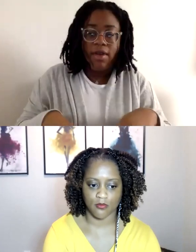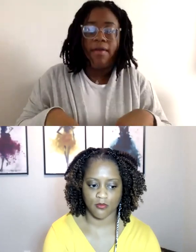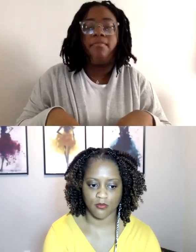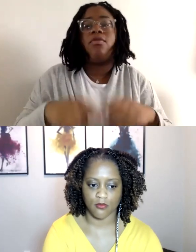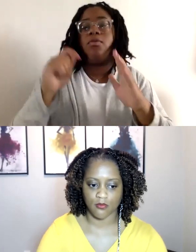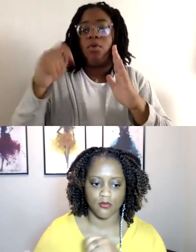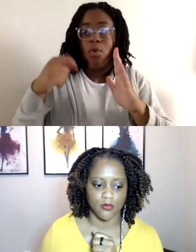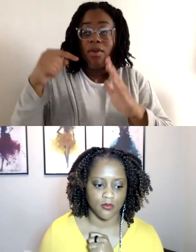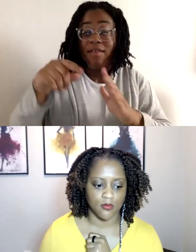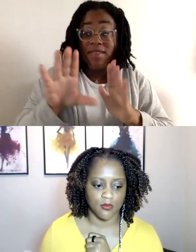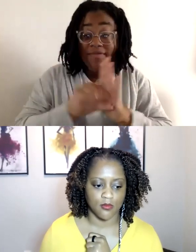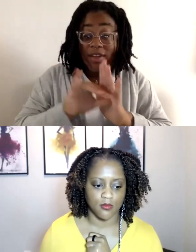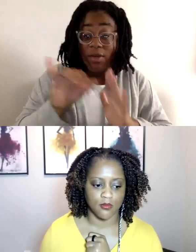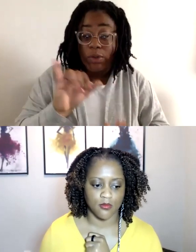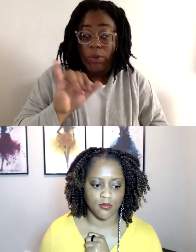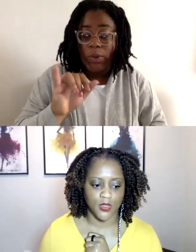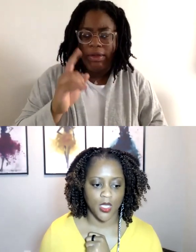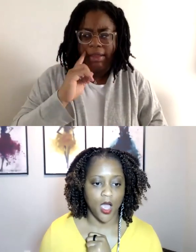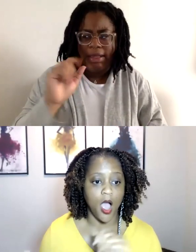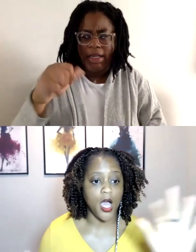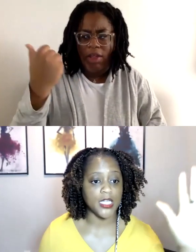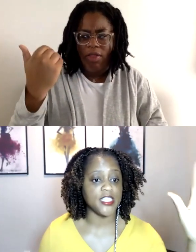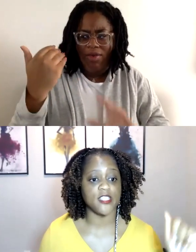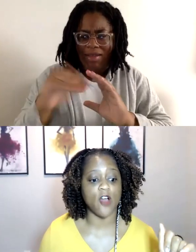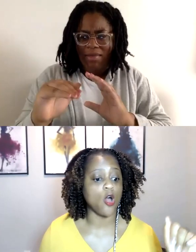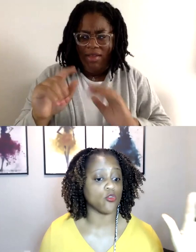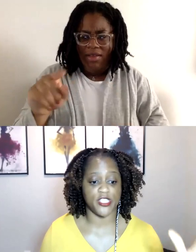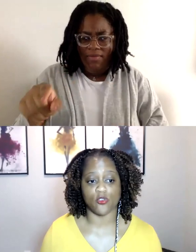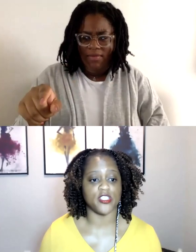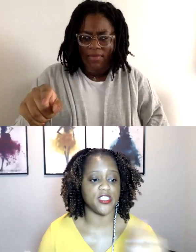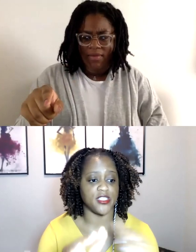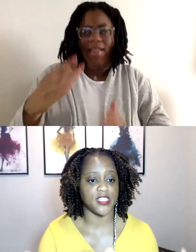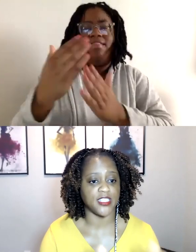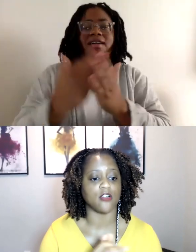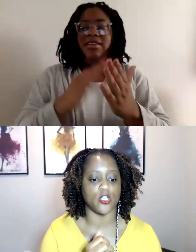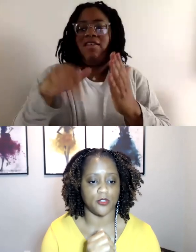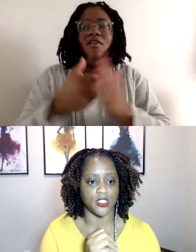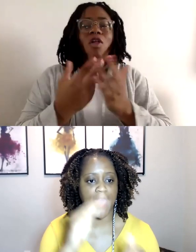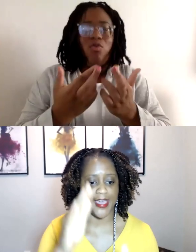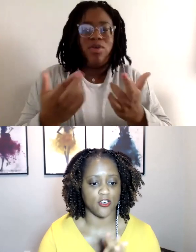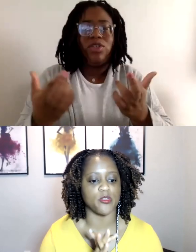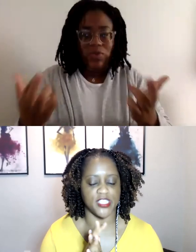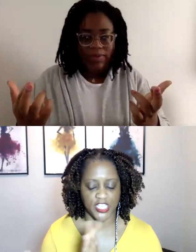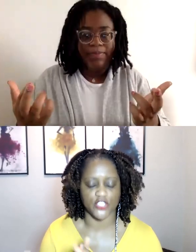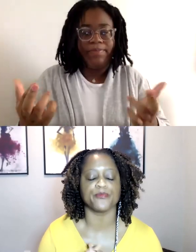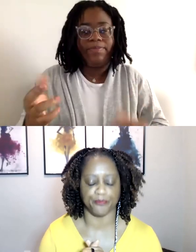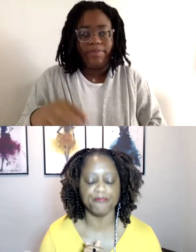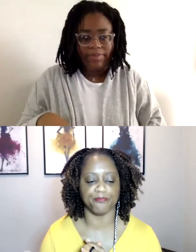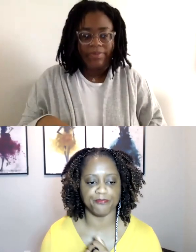Is there's something else that's gonna be in that email? Something else? But yeah, so that-- The list of all the resources, that Dr. Abdullah had in the presentation.